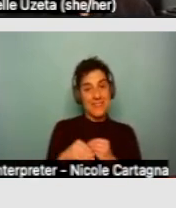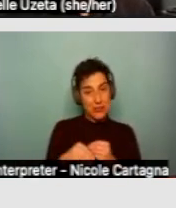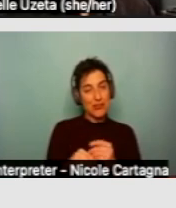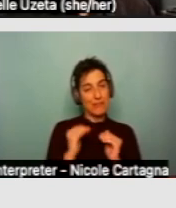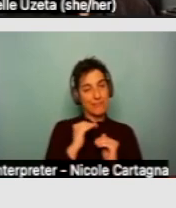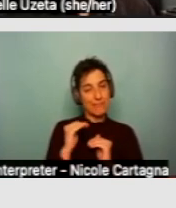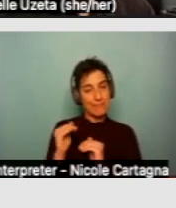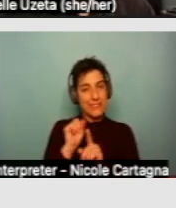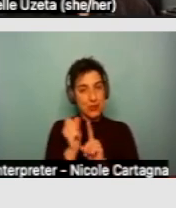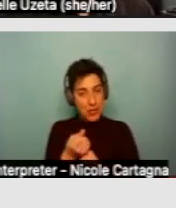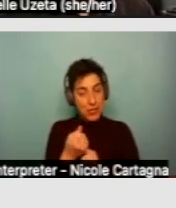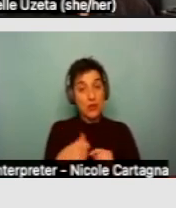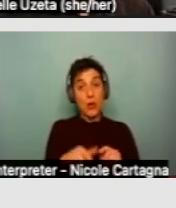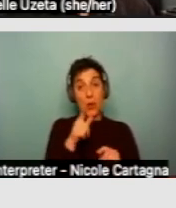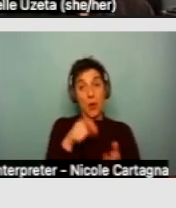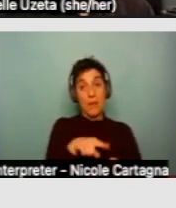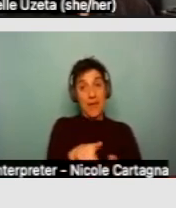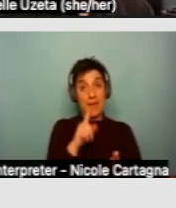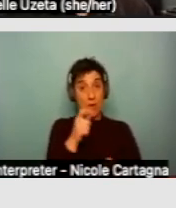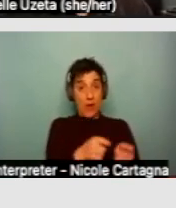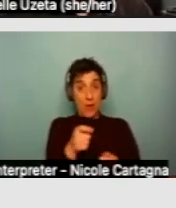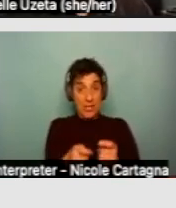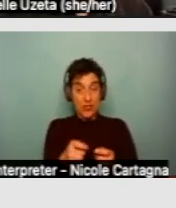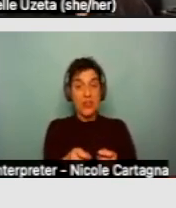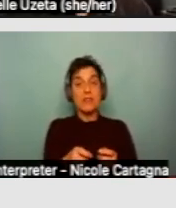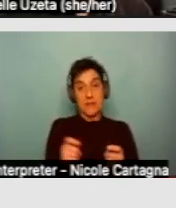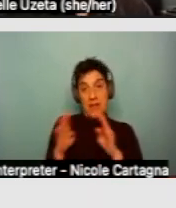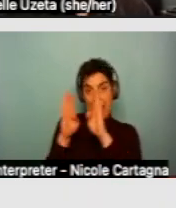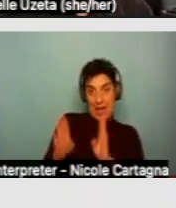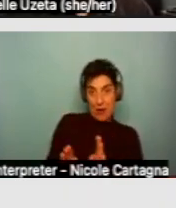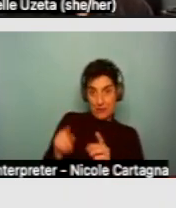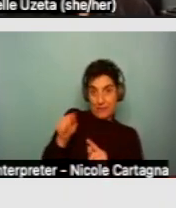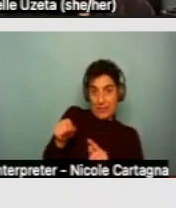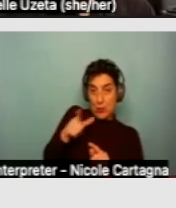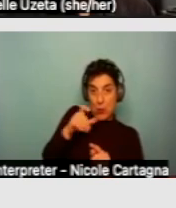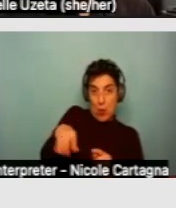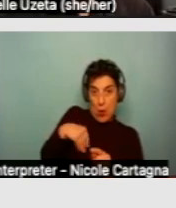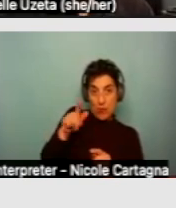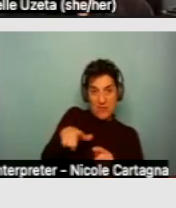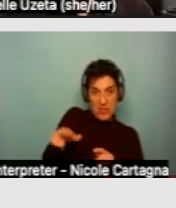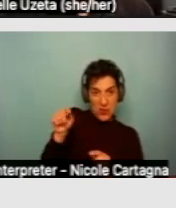where the costs of a modification can be shifted to the housing provider and those are where